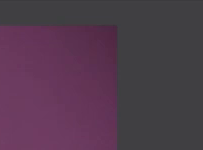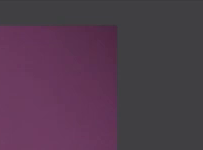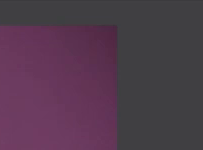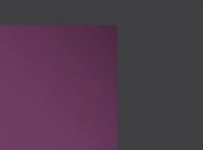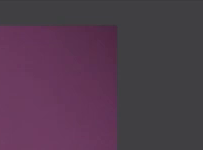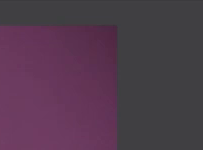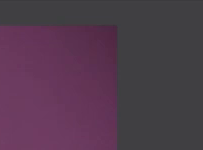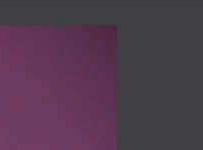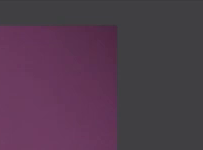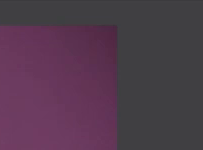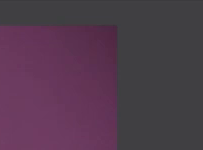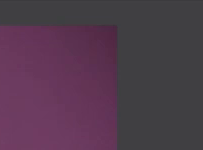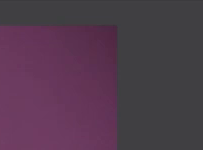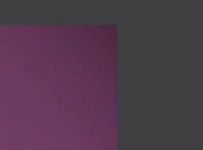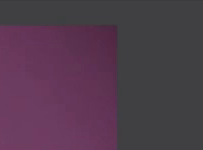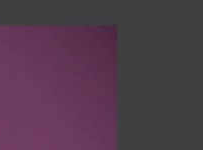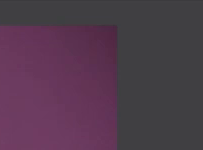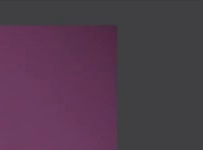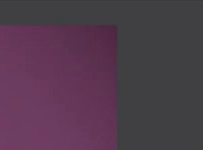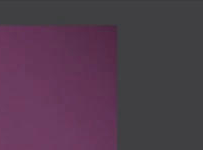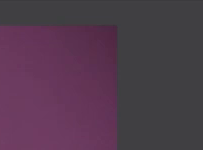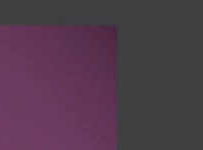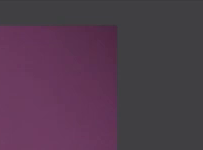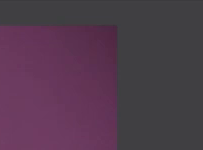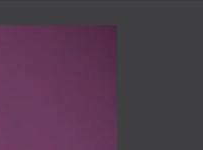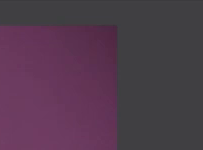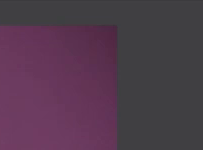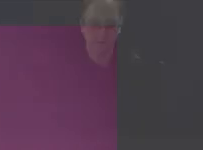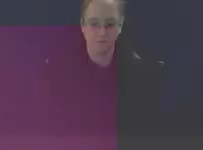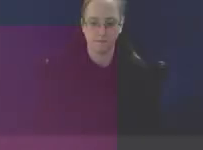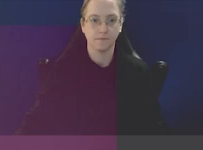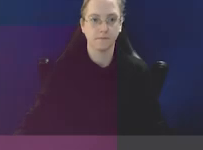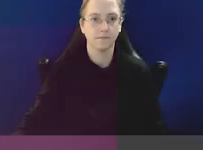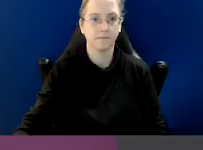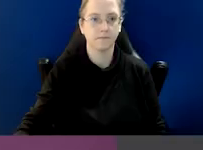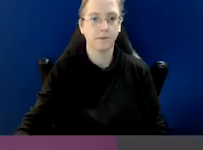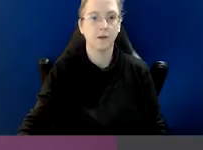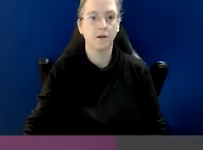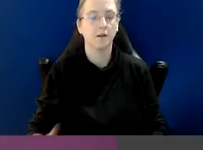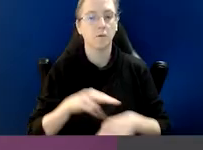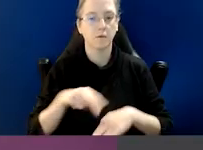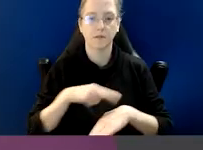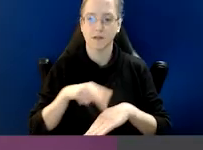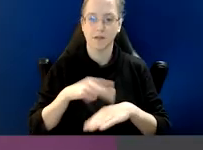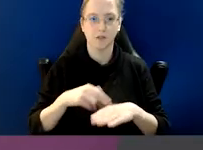Welcome everyone, and thank you for joining us for today's webinar, United Against Corruption to mark International Anti-Corruption Day,